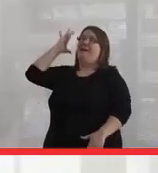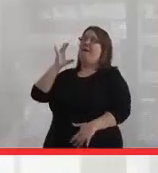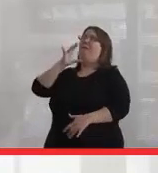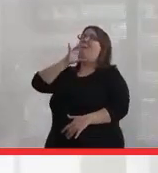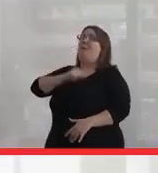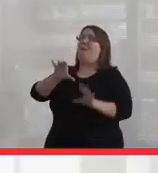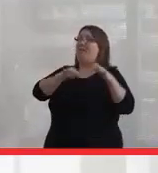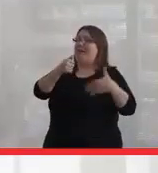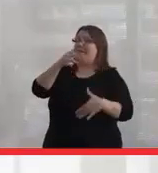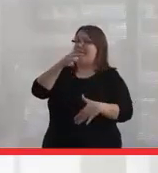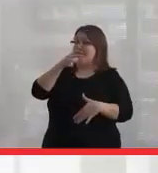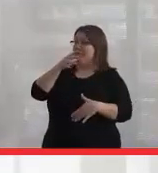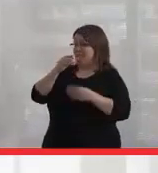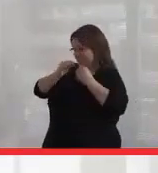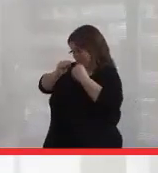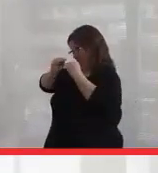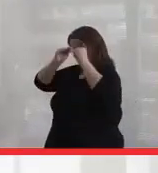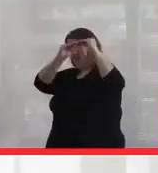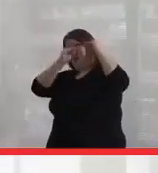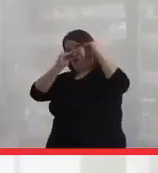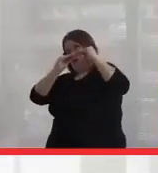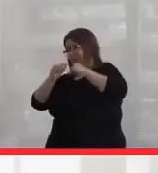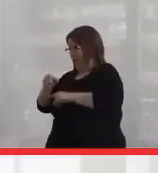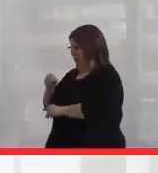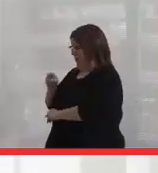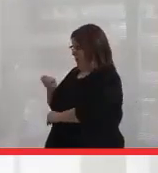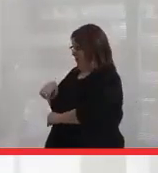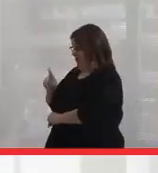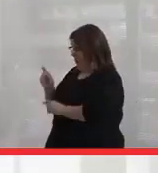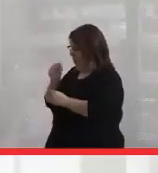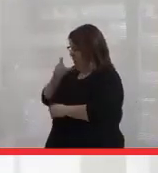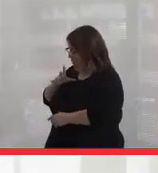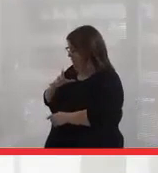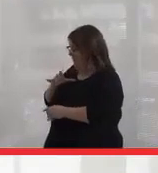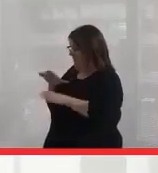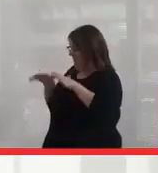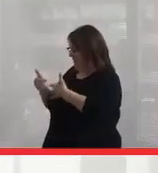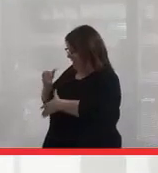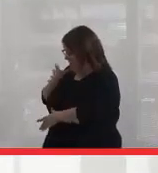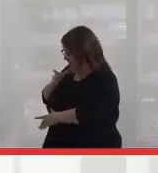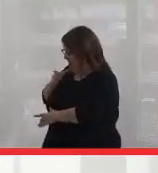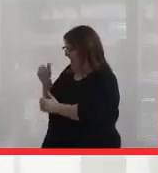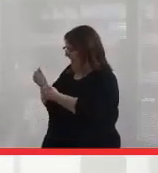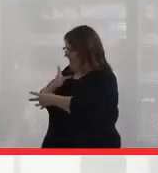that as a Mohawk woman and a clan mother, everything inside this circle is my responsibility.